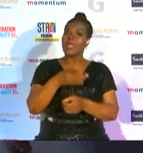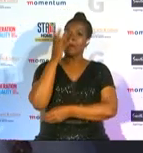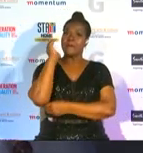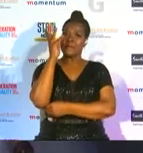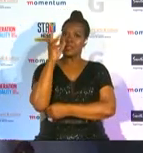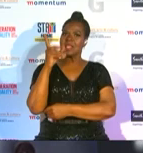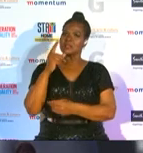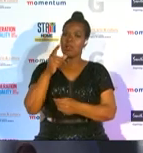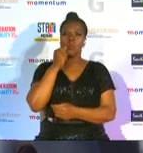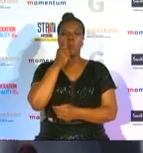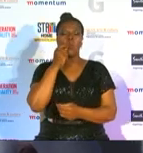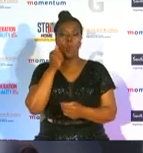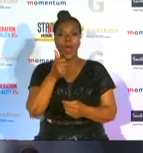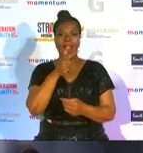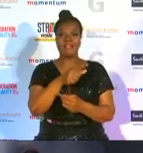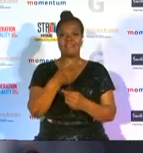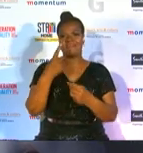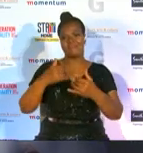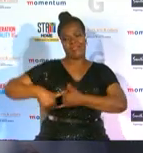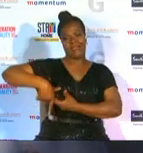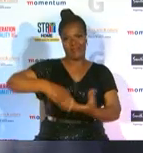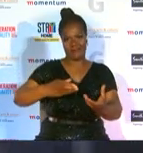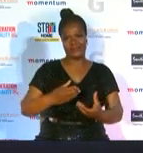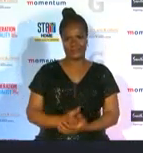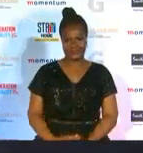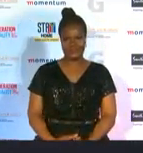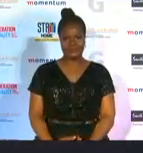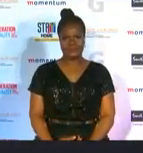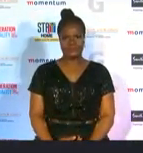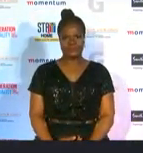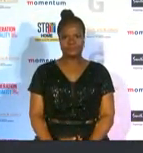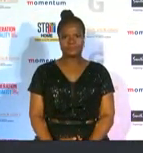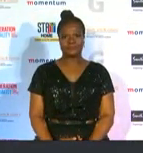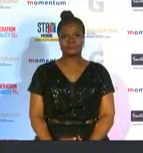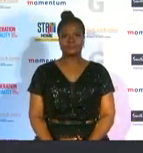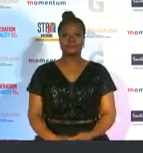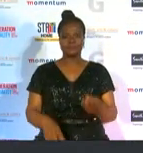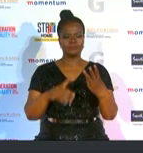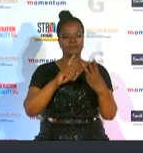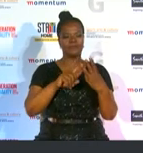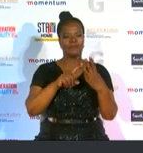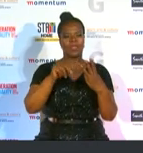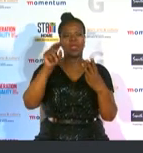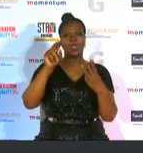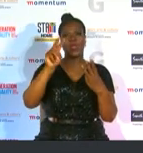with poise and proficiency and natalie germanus a walking cricket